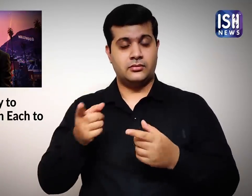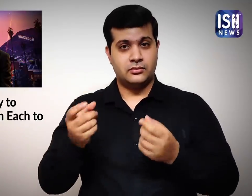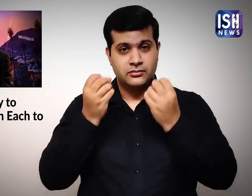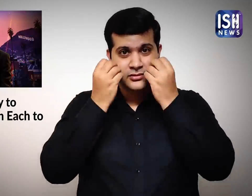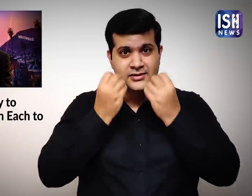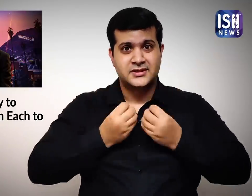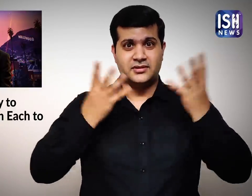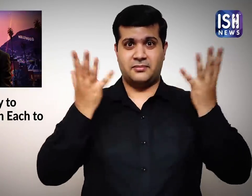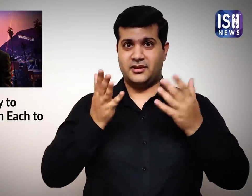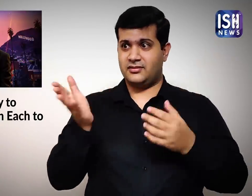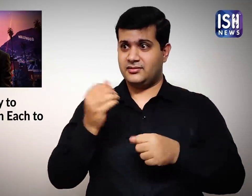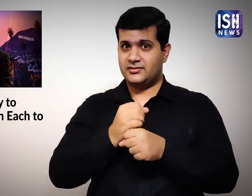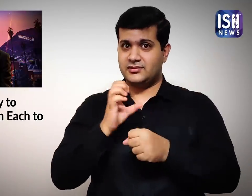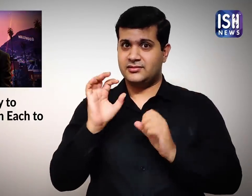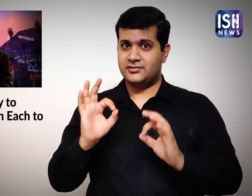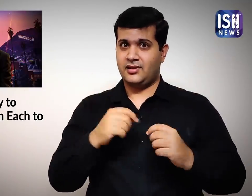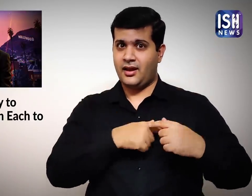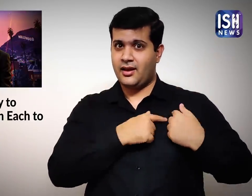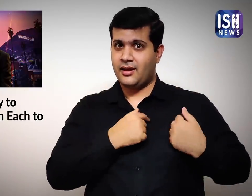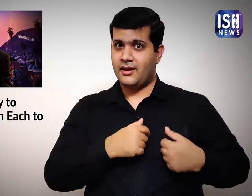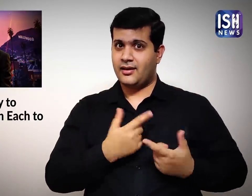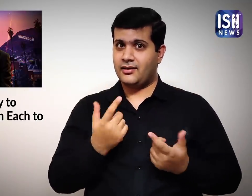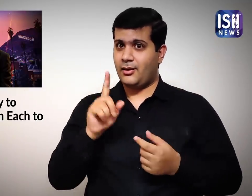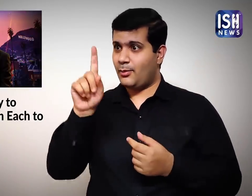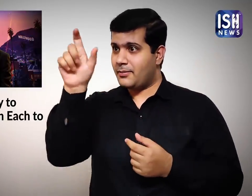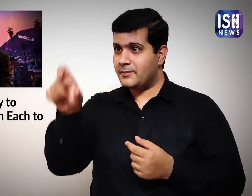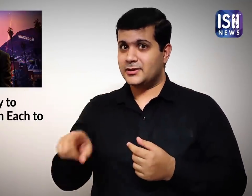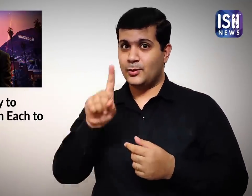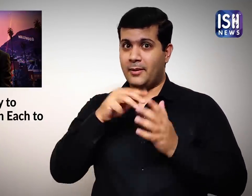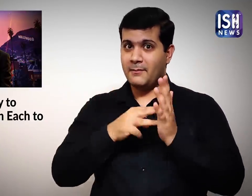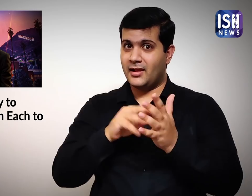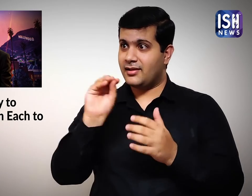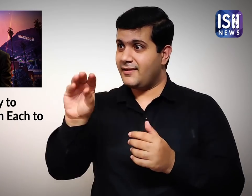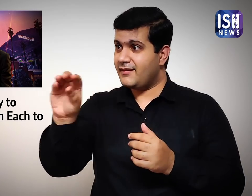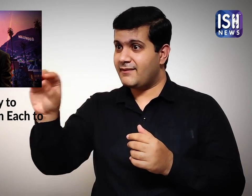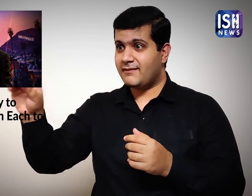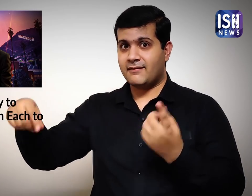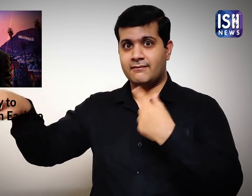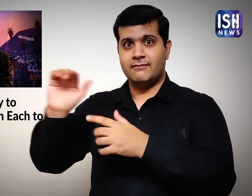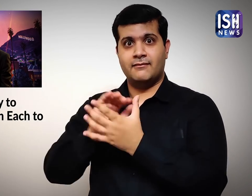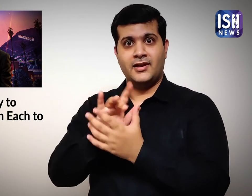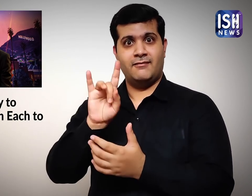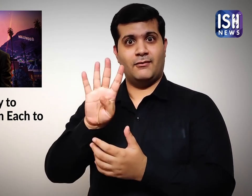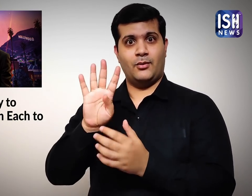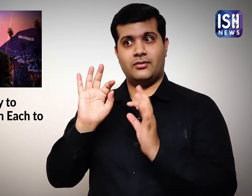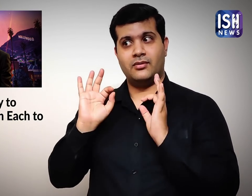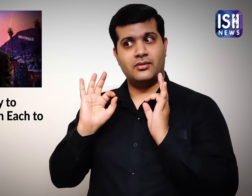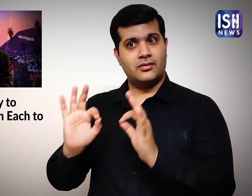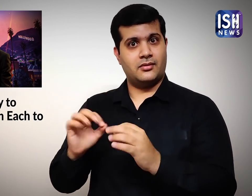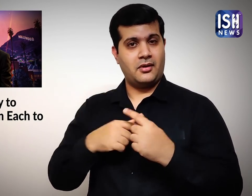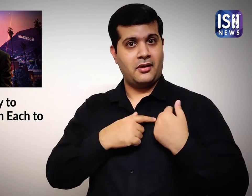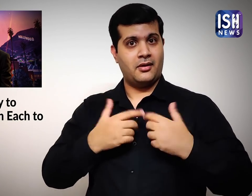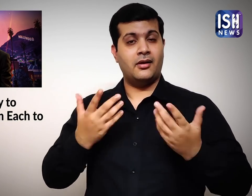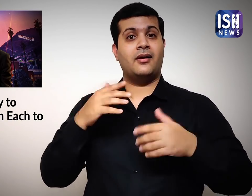People were shocked to learn about Clooney's generosity towards his 14 friends.